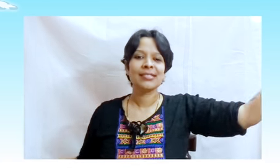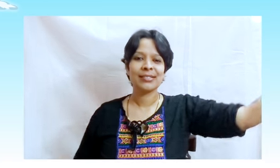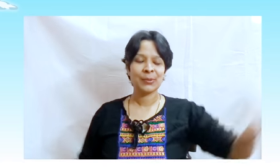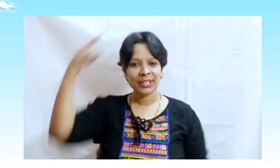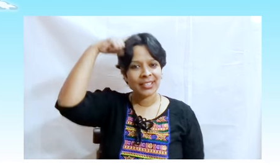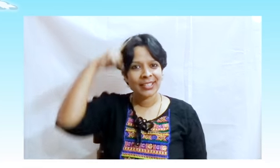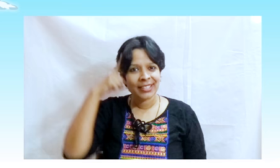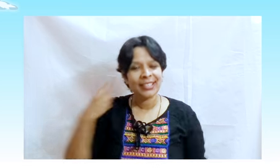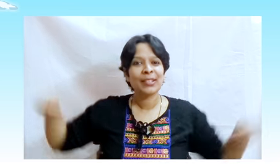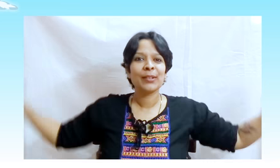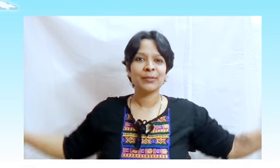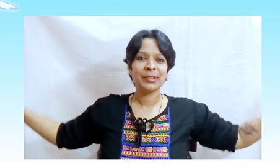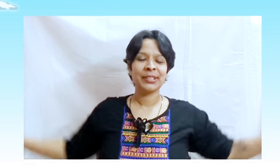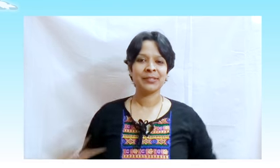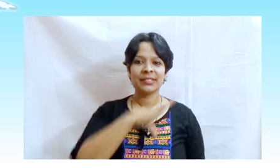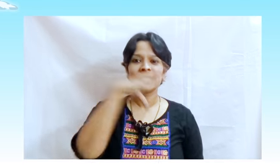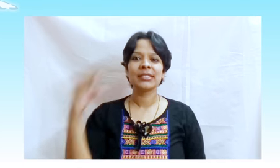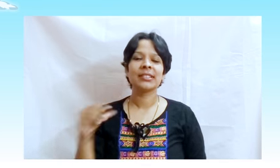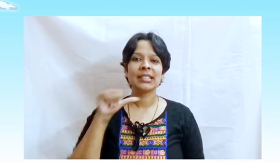The Story of A Raven and A Swan.